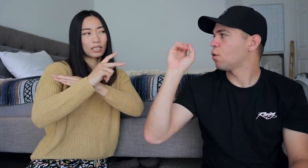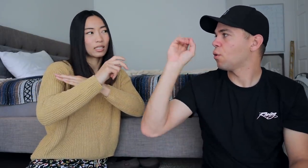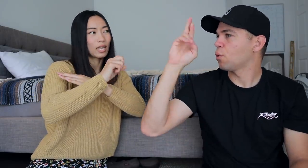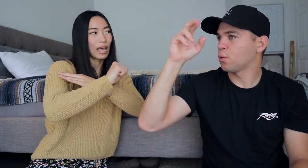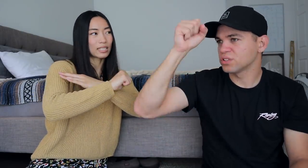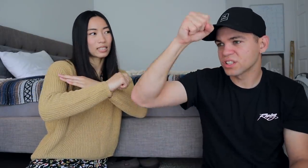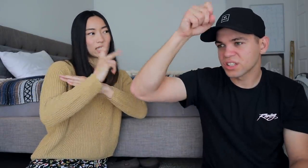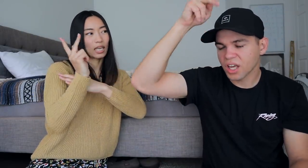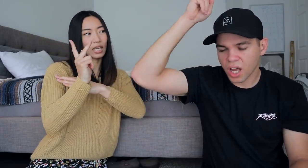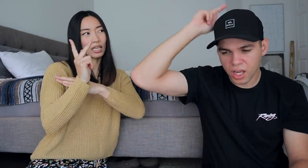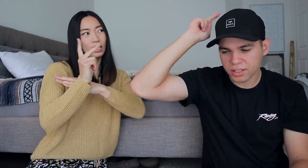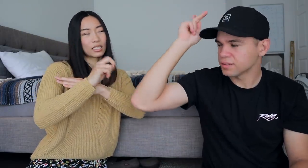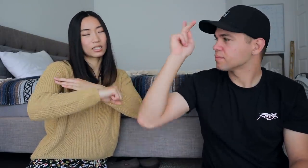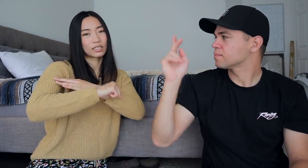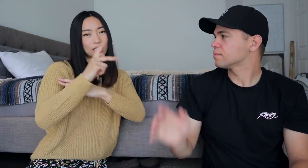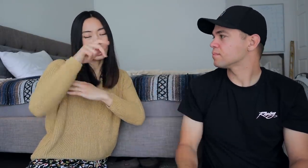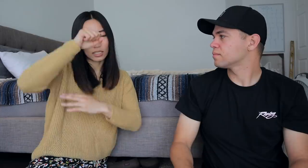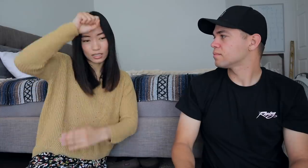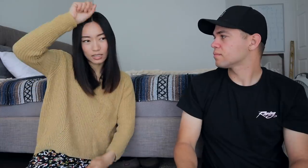s-k skunk